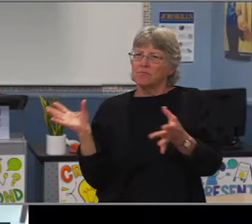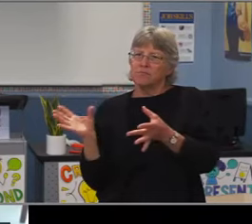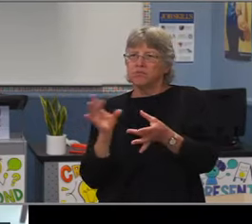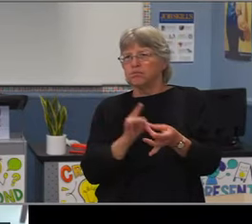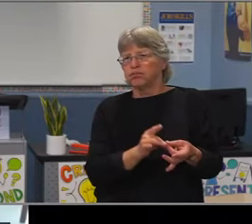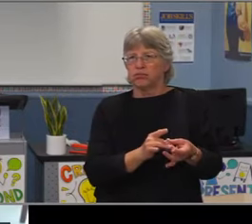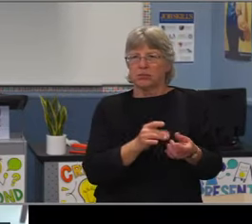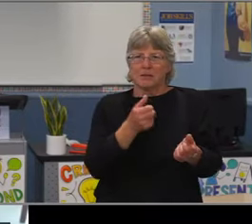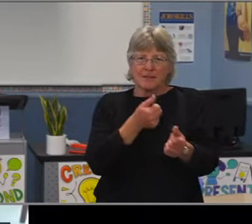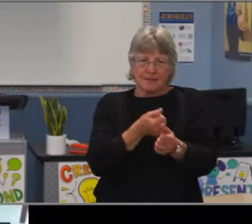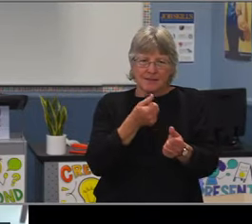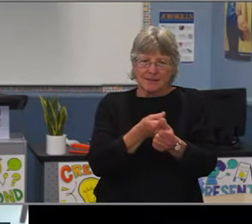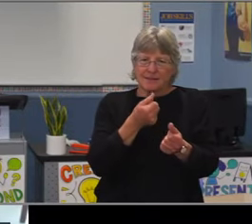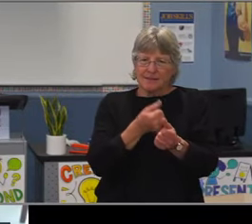All good things. Thank you everyone.